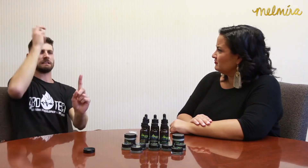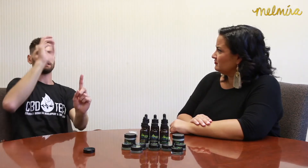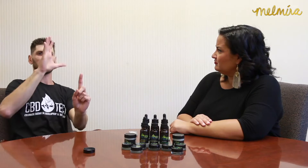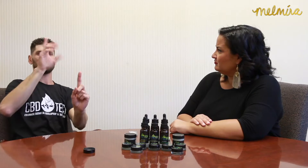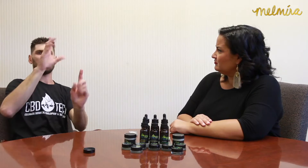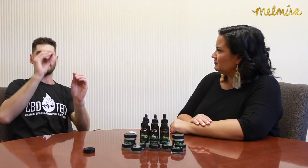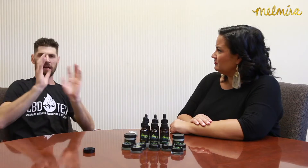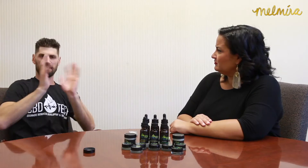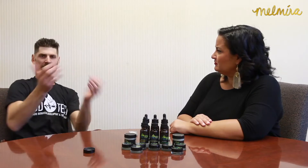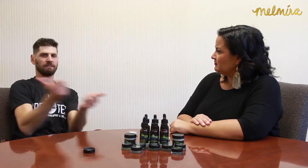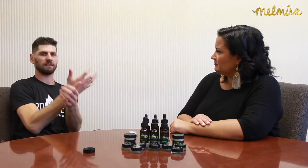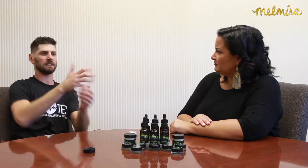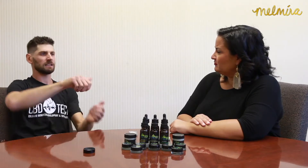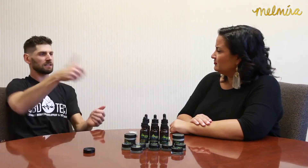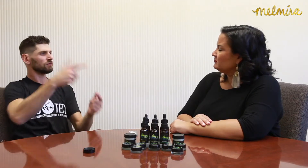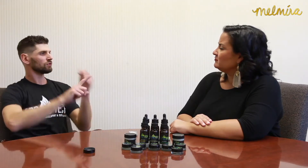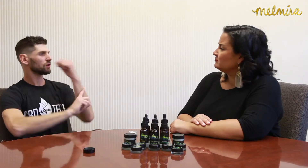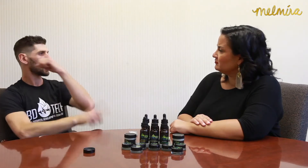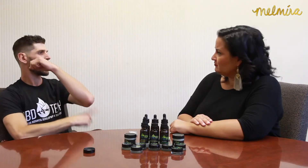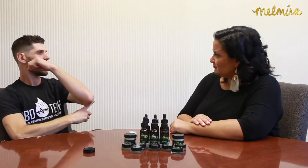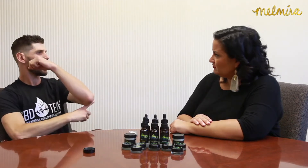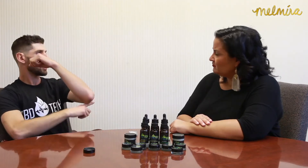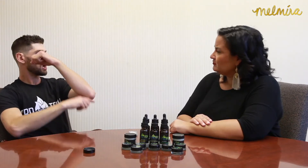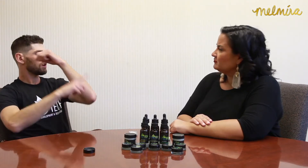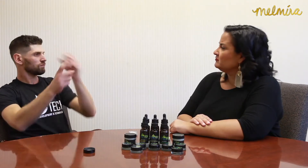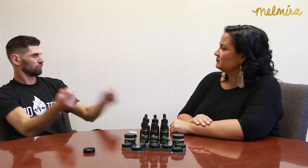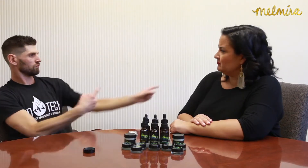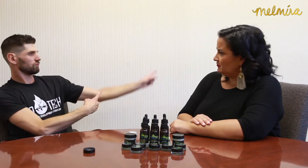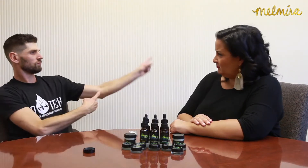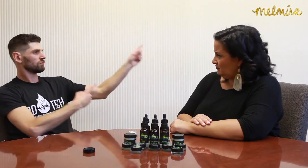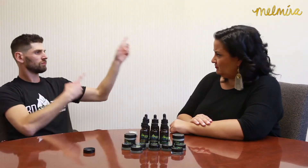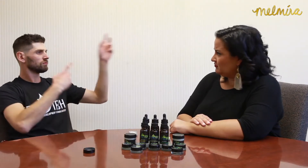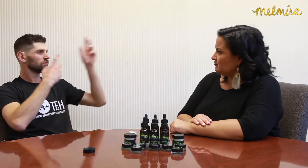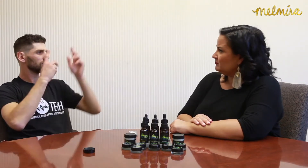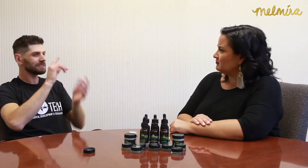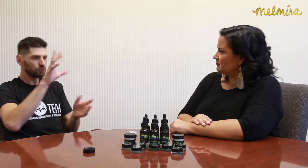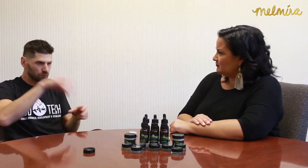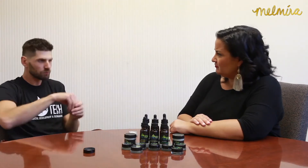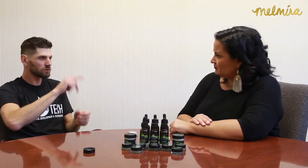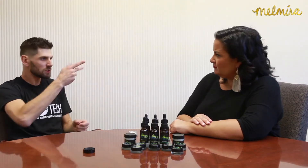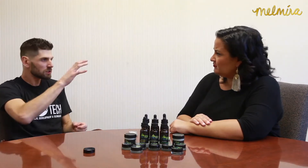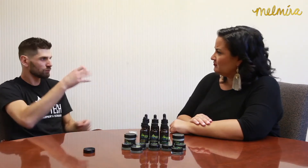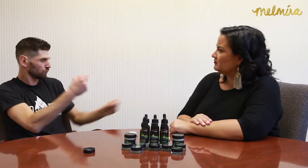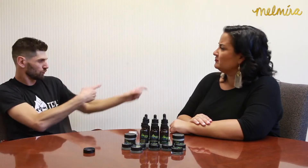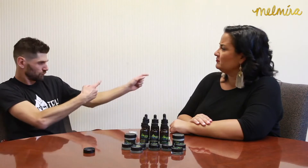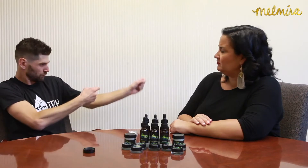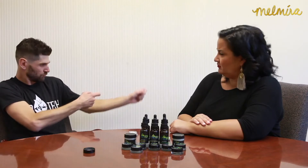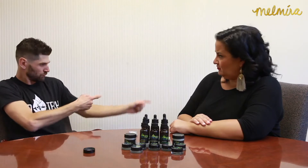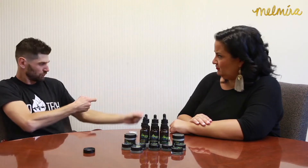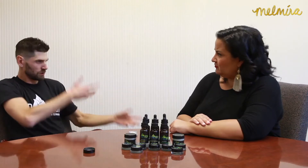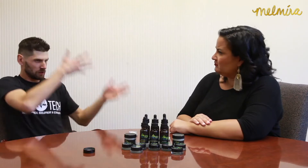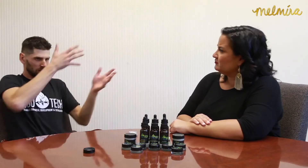Then I extract the CBD and dispose of everything else, including the THC.